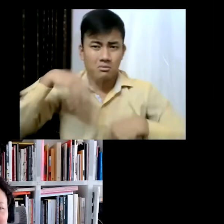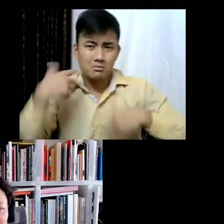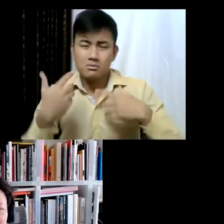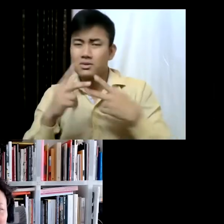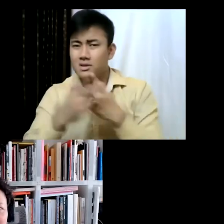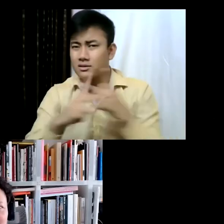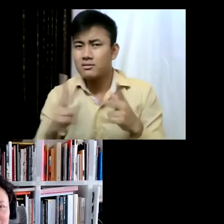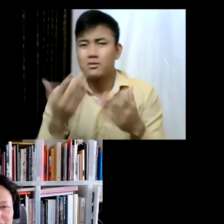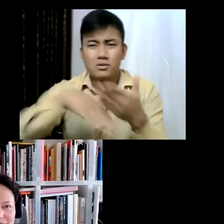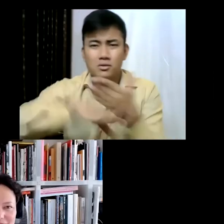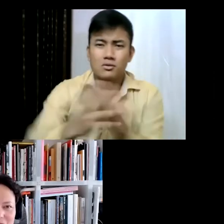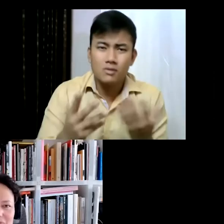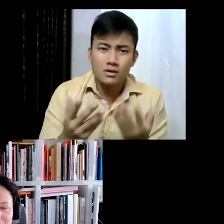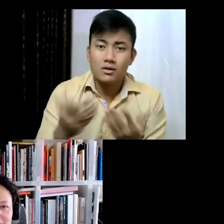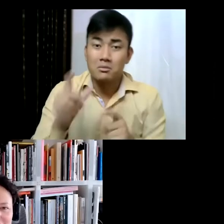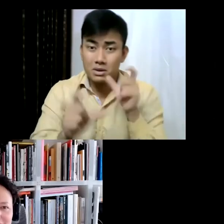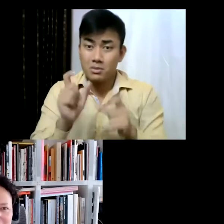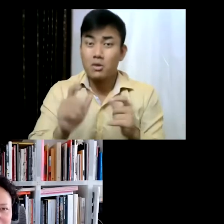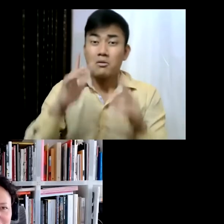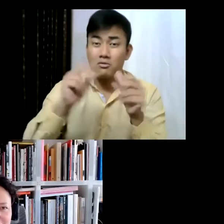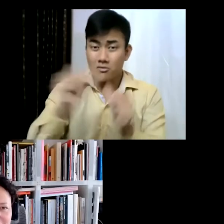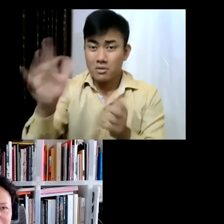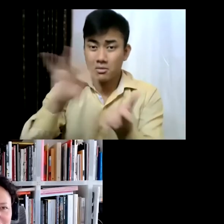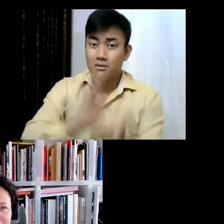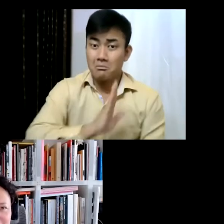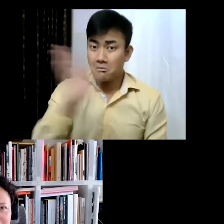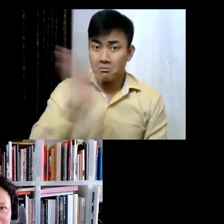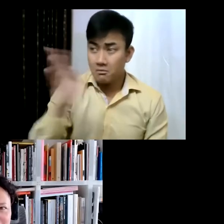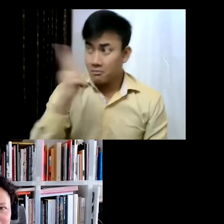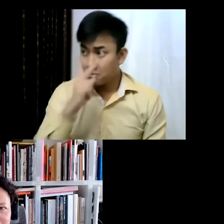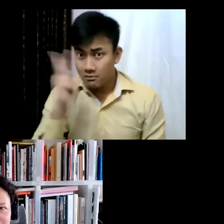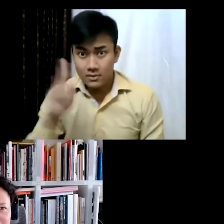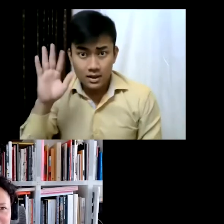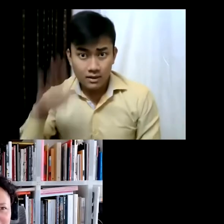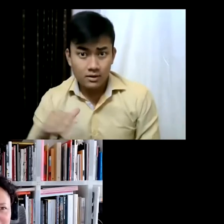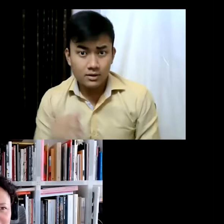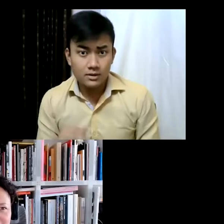able to travel to see them, but before we come to that, could we explore the idea of whether